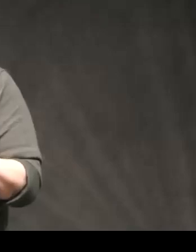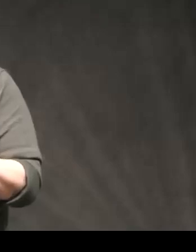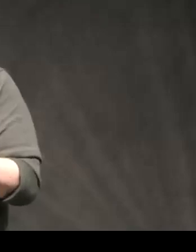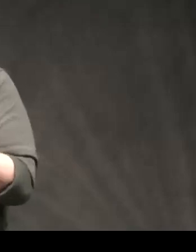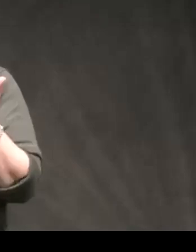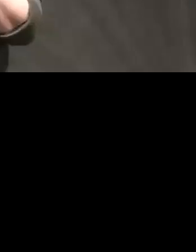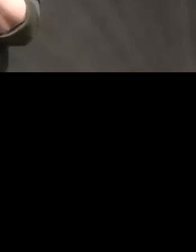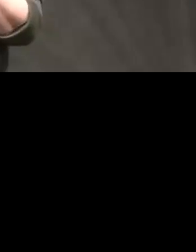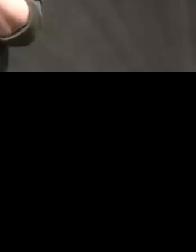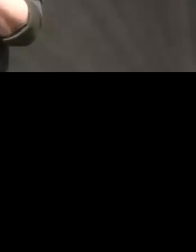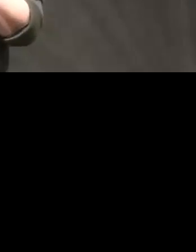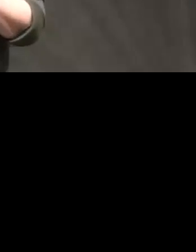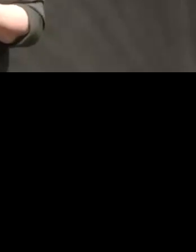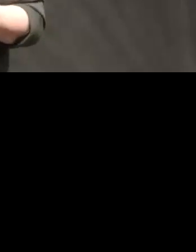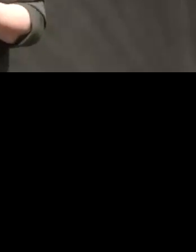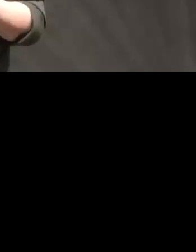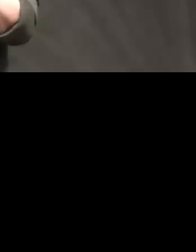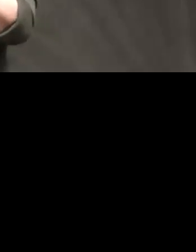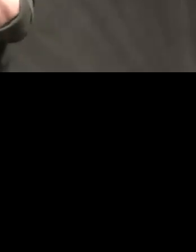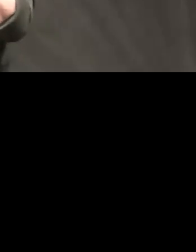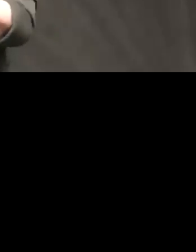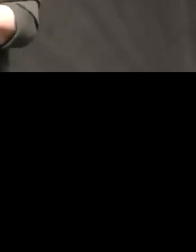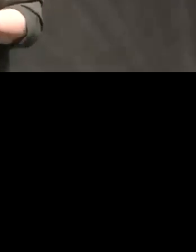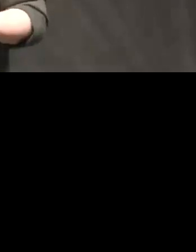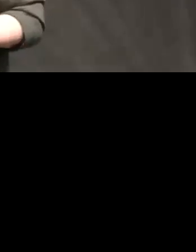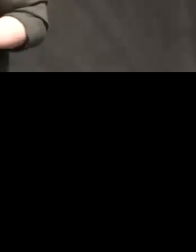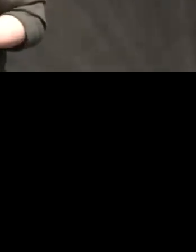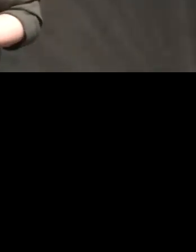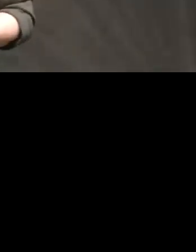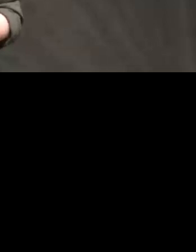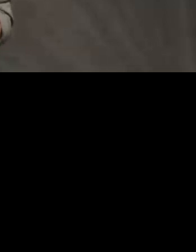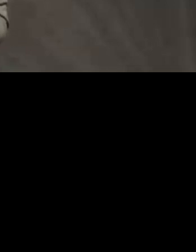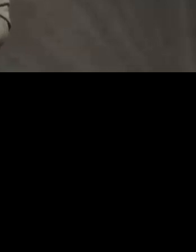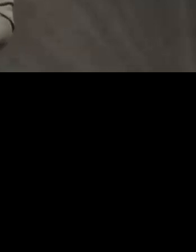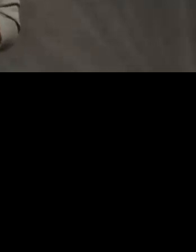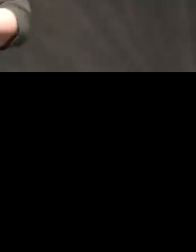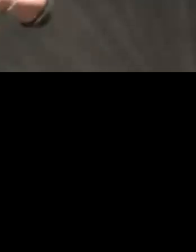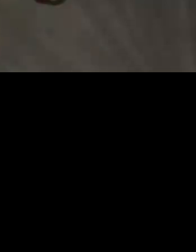the question is where can that be accessed yeah I'm happy to work with people who are interested